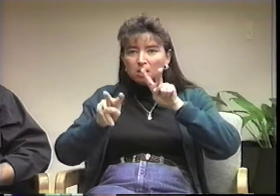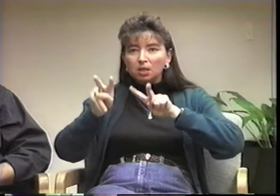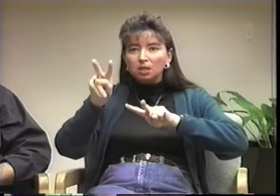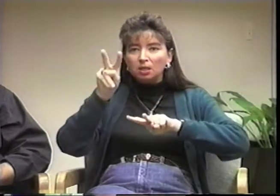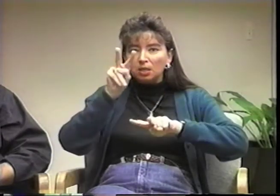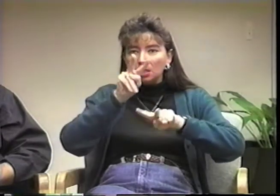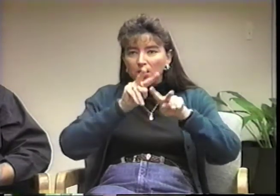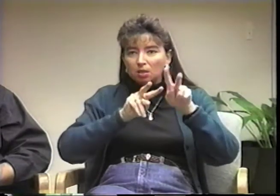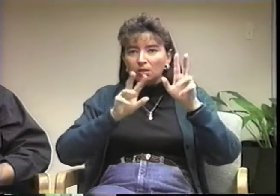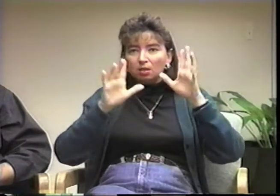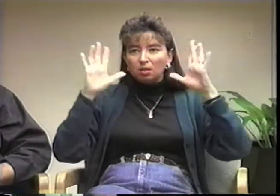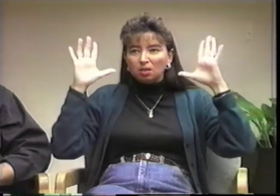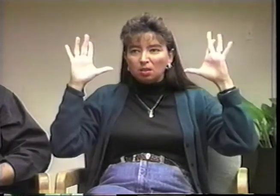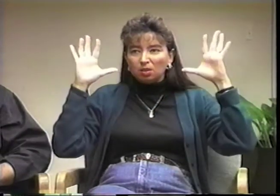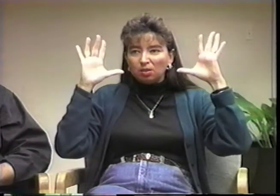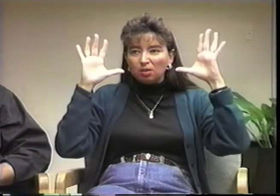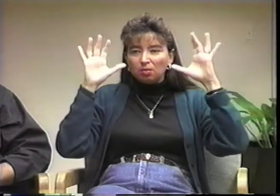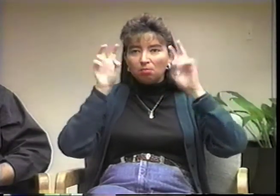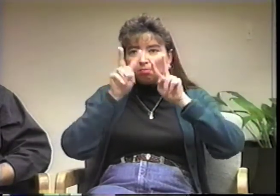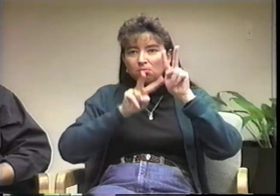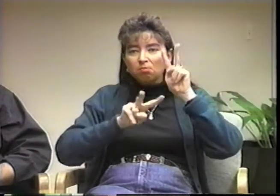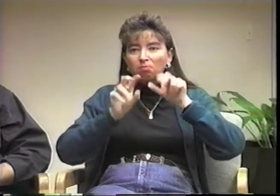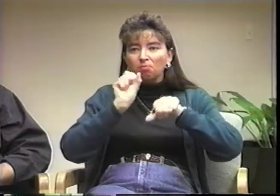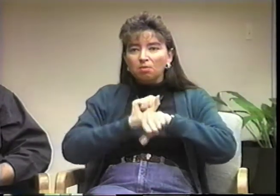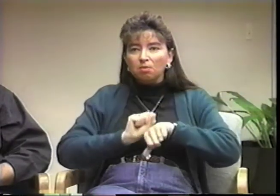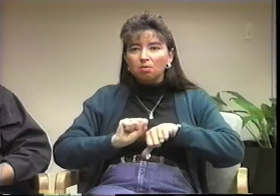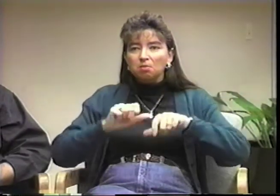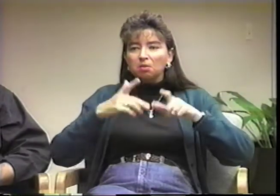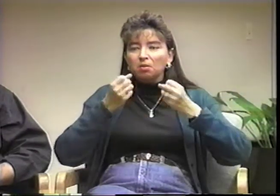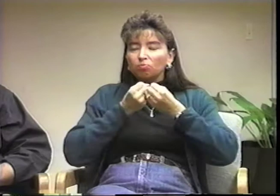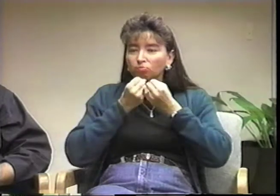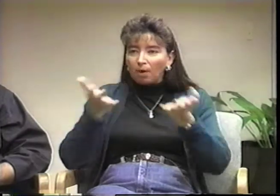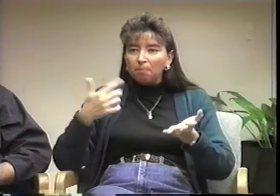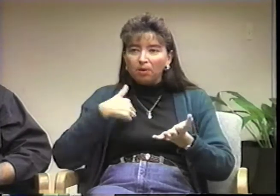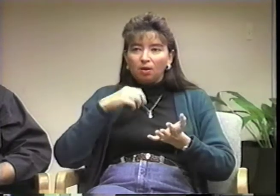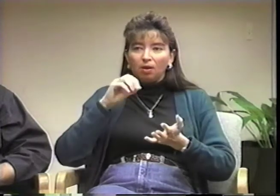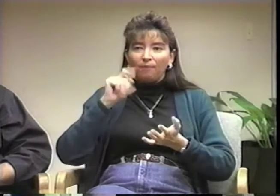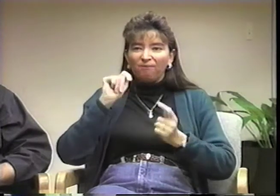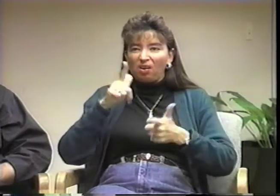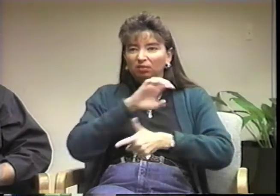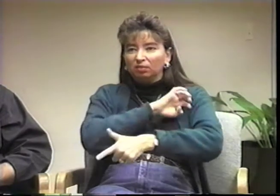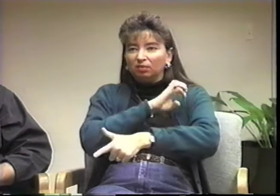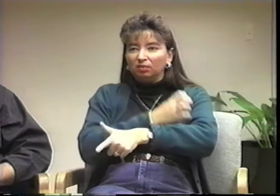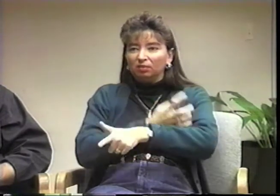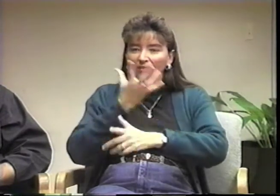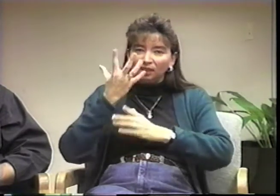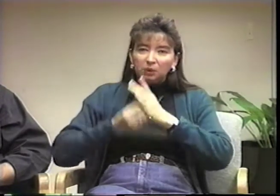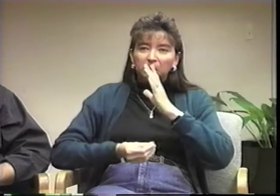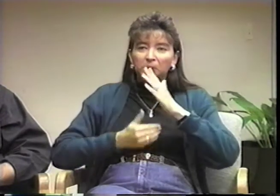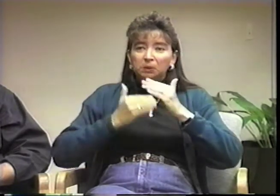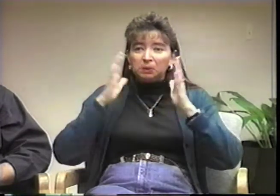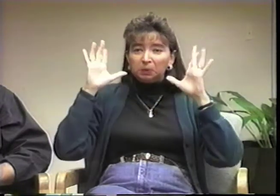As I got older, my field of vision became smaller, and watching signs was a lot more work. Now, I use considerable amounts of energy